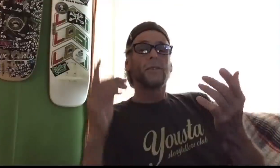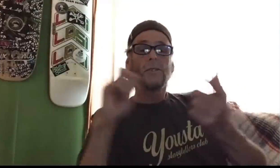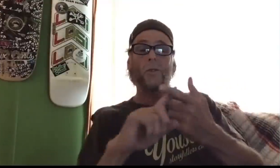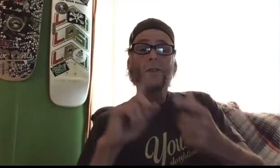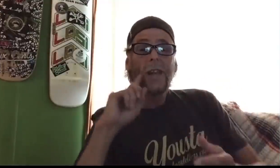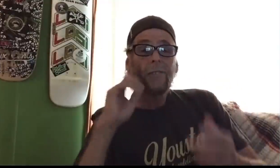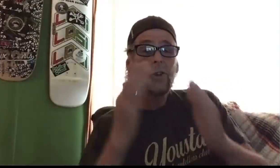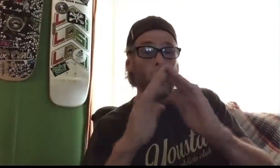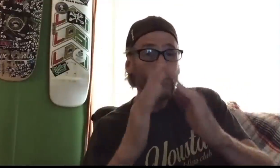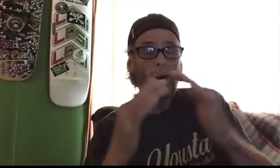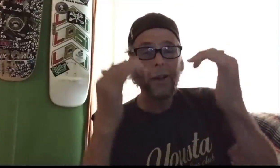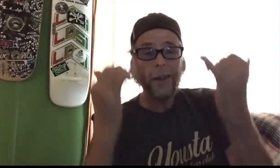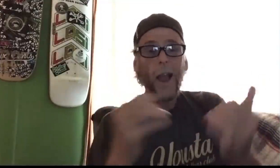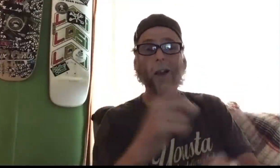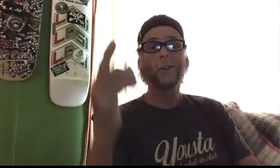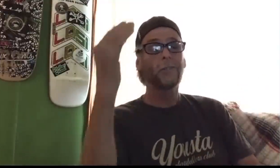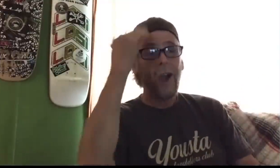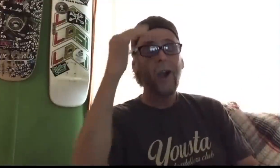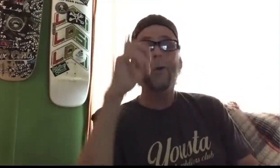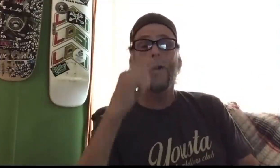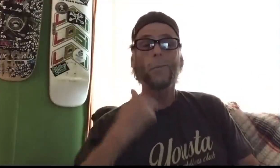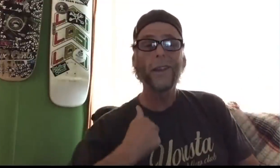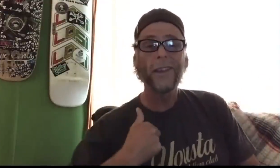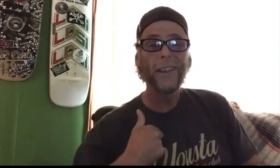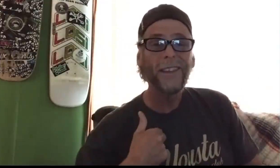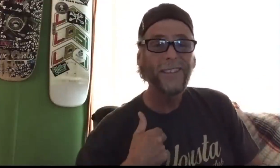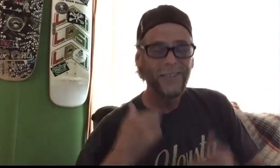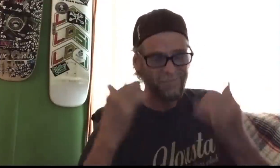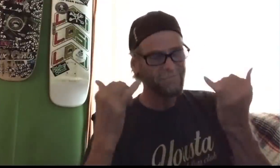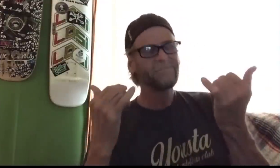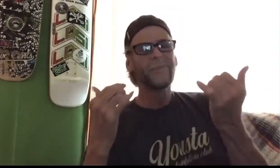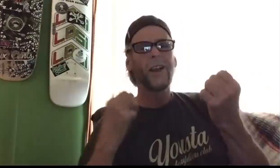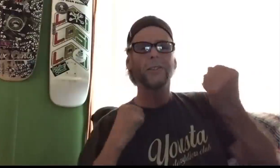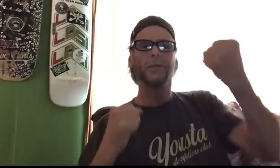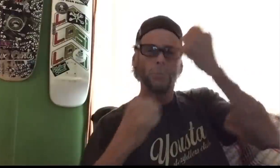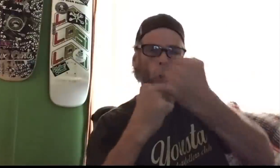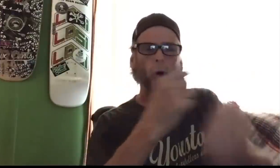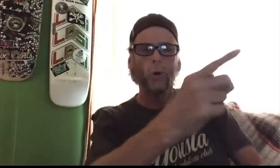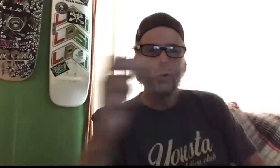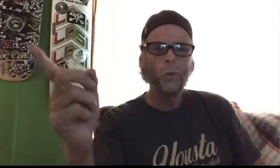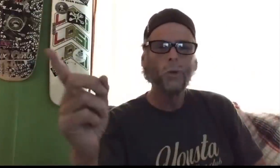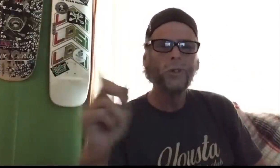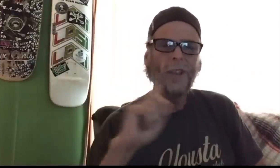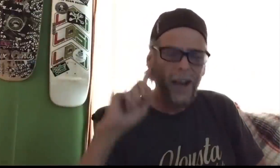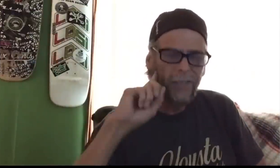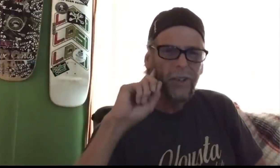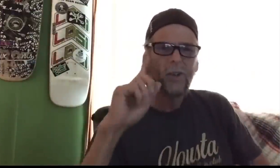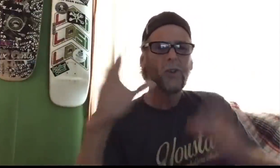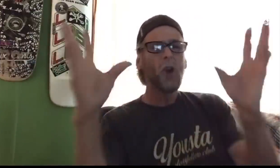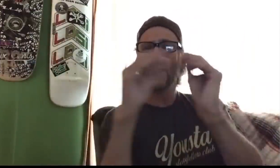To the Deaf community, now you know who I am! I support you all!